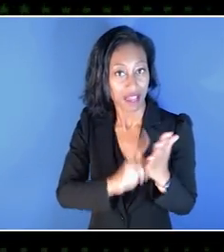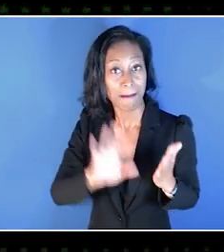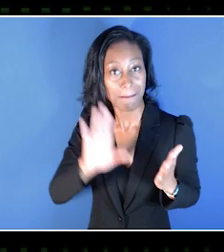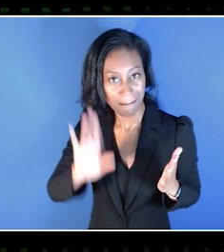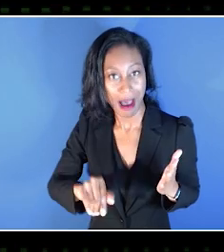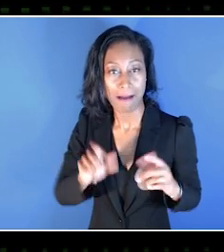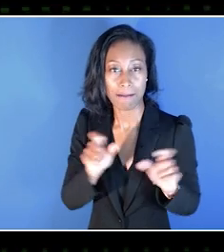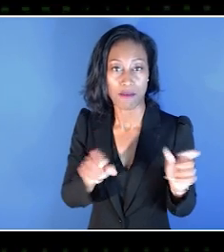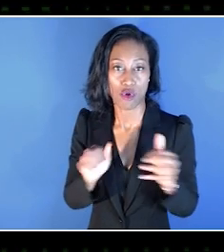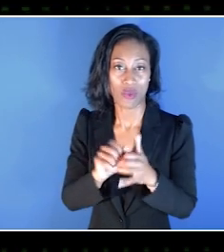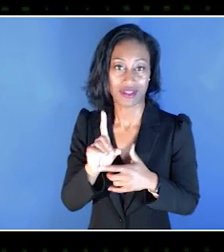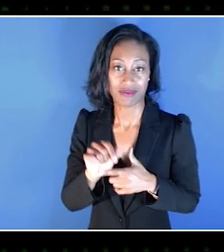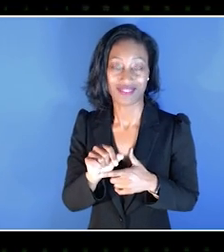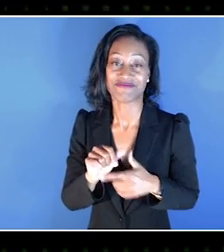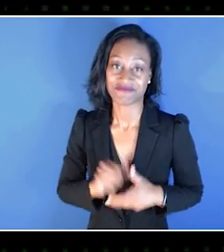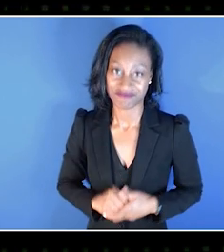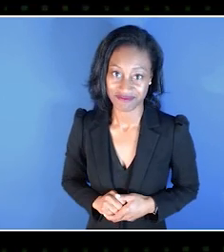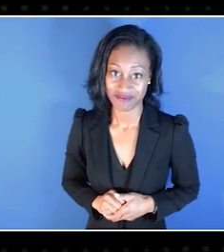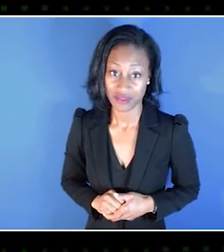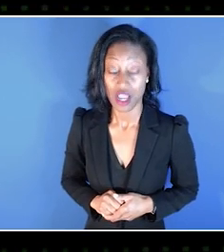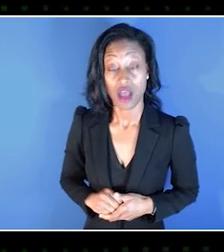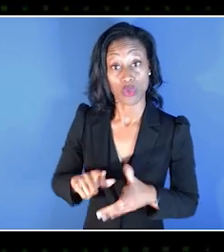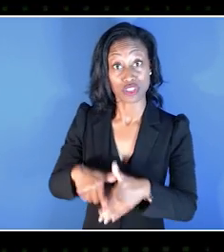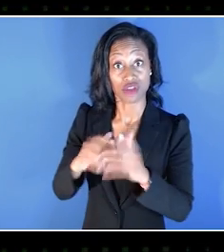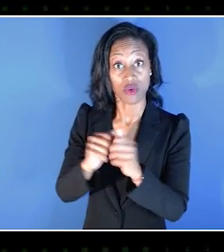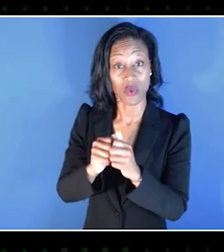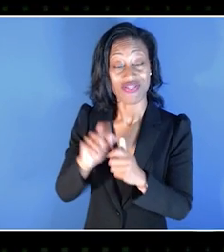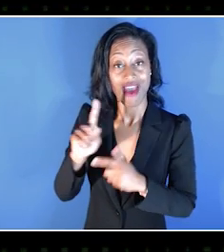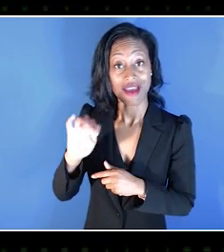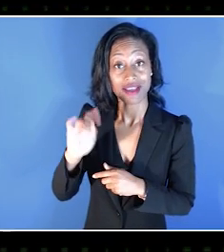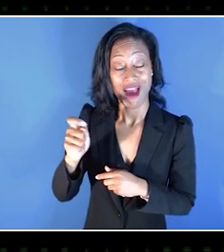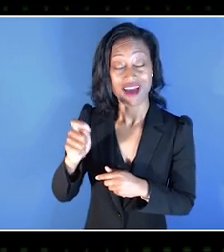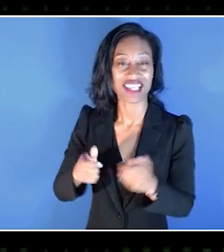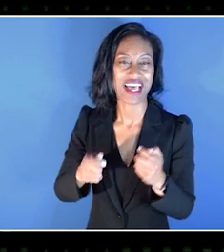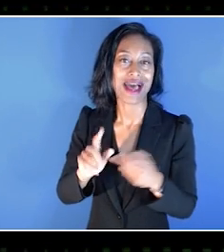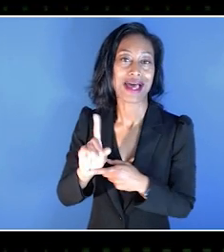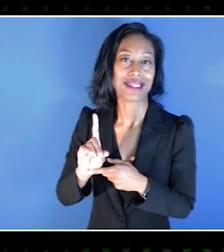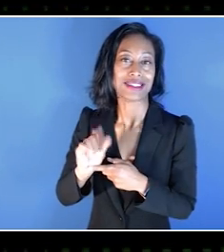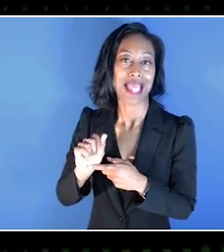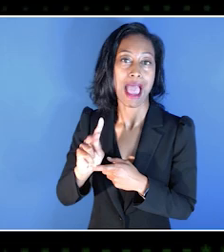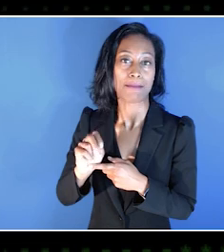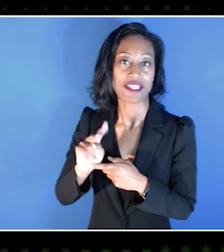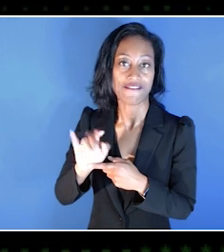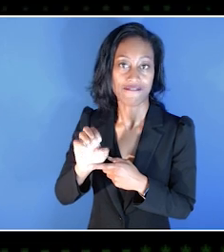And so the work that we do here started with the Xbox Adaptive Controller, which I am a huge fan of personally. -Yep.